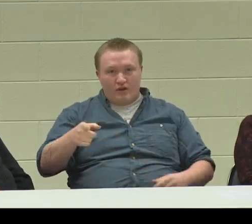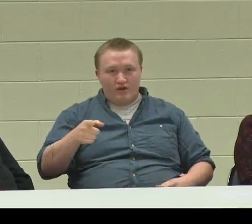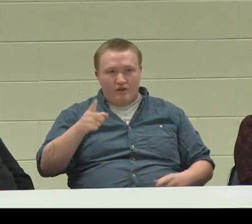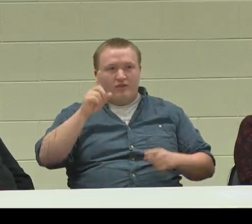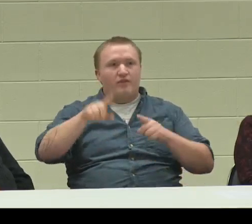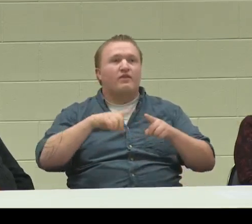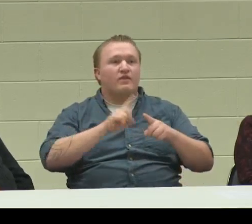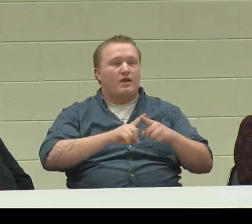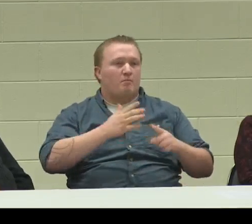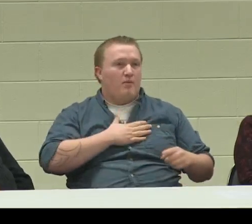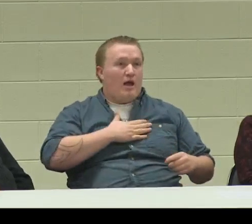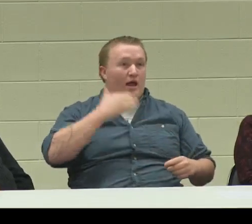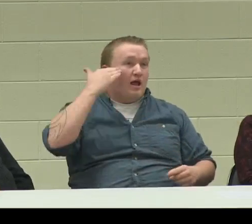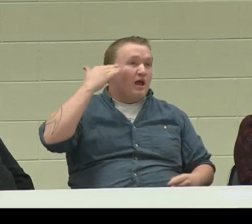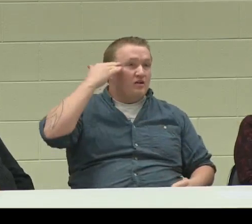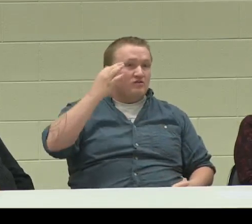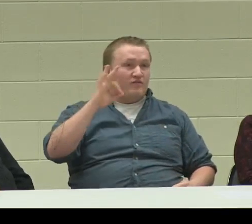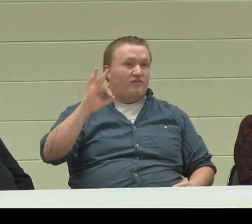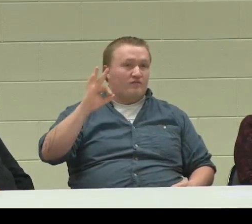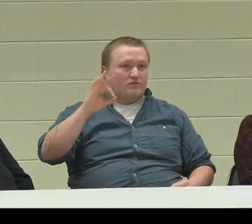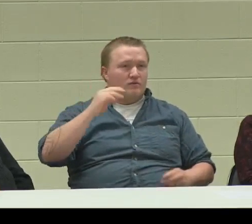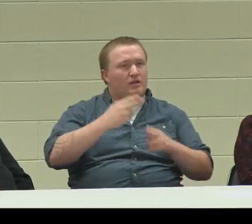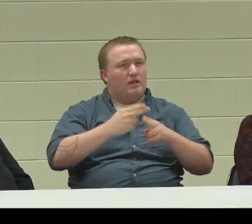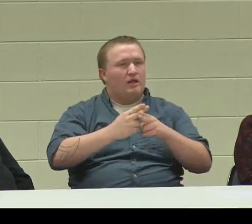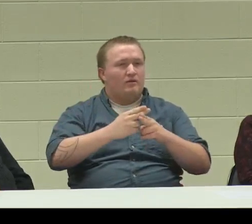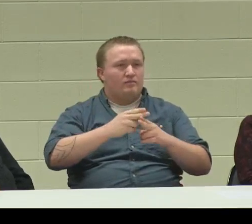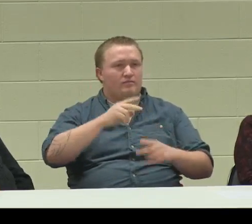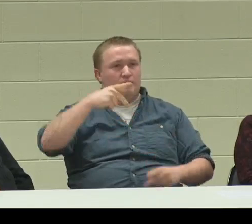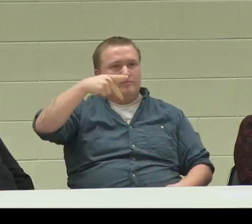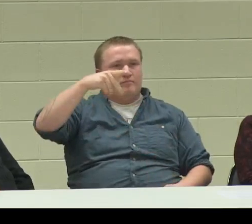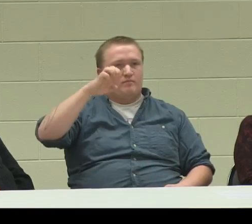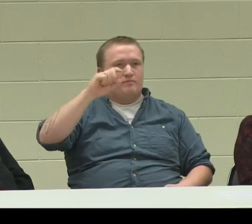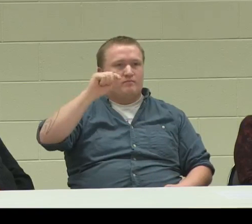So I learned to cook there, and then the head chef